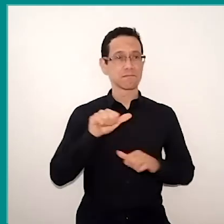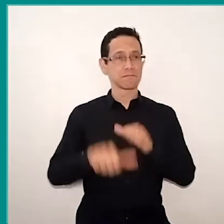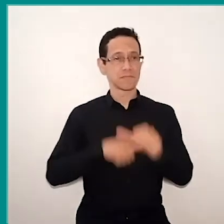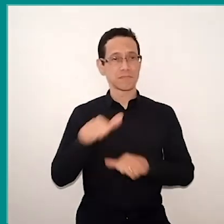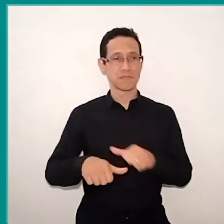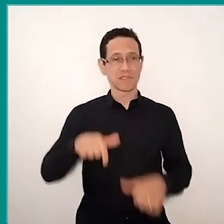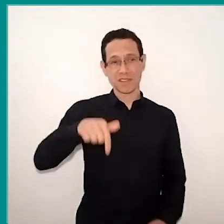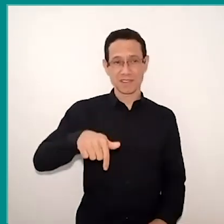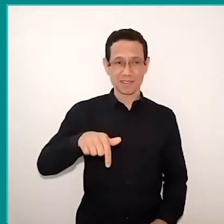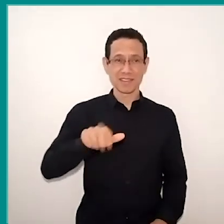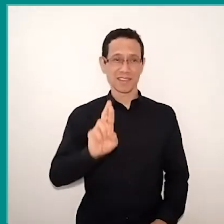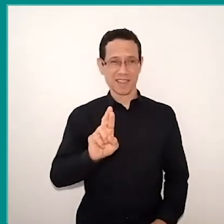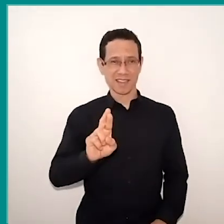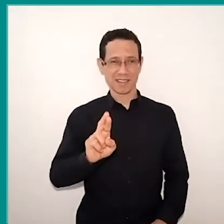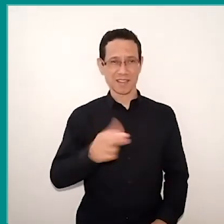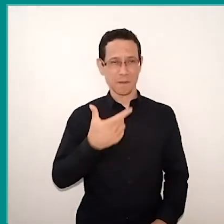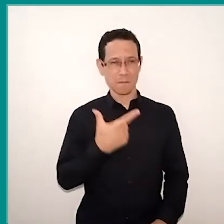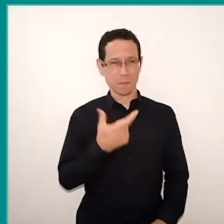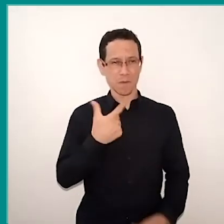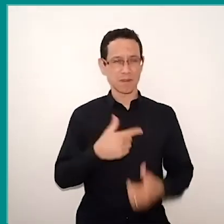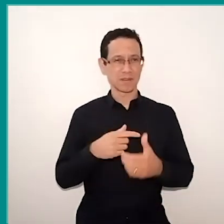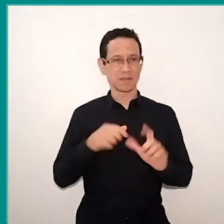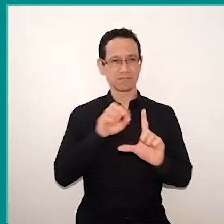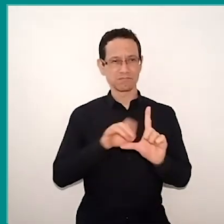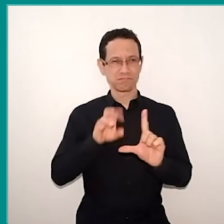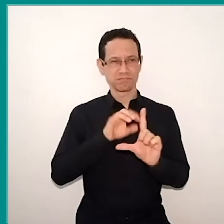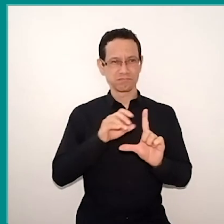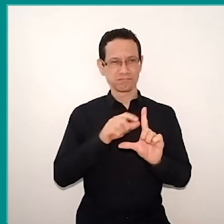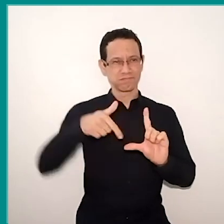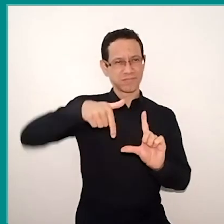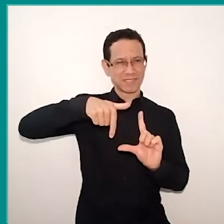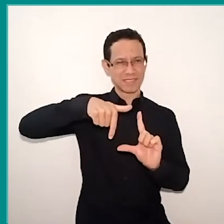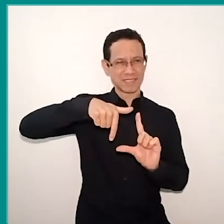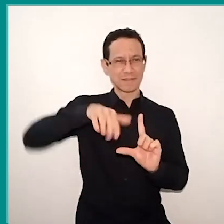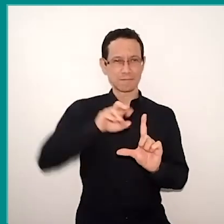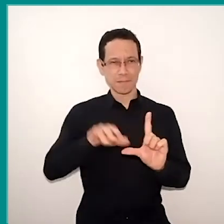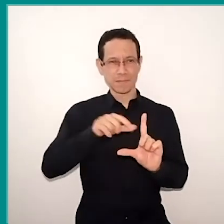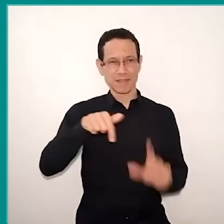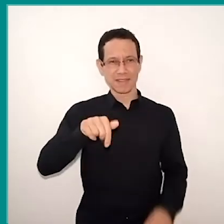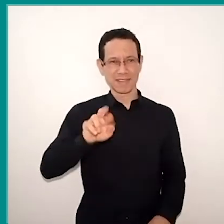they couldn't make the QR Code, but I could do it, so I transformed the voice of students and passed to the QR Code.